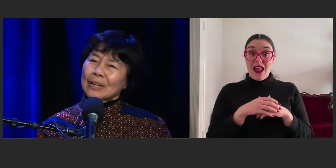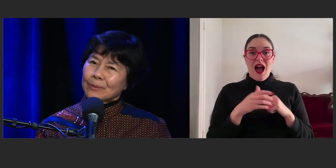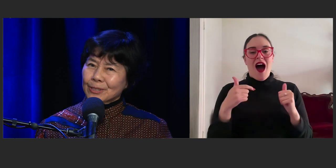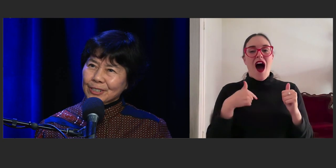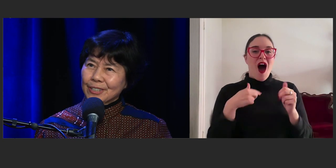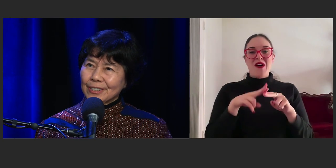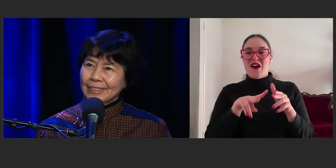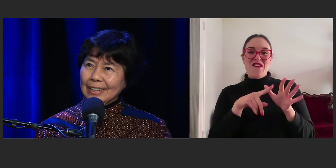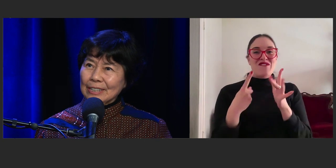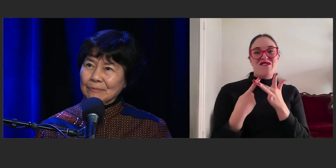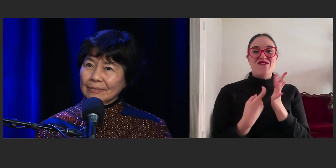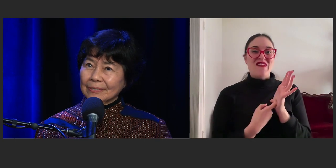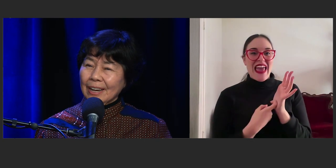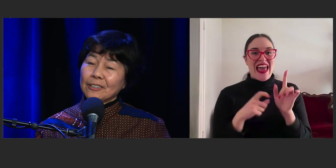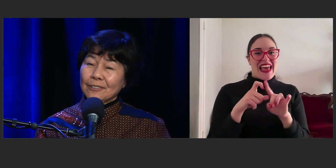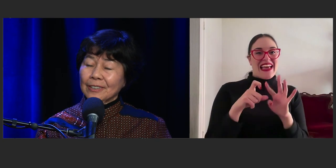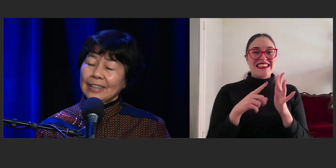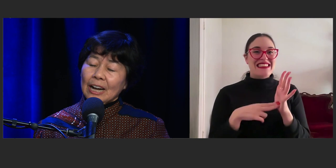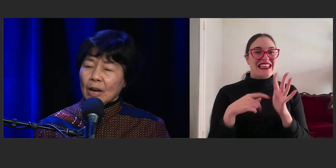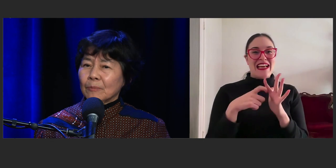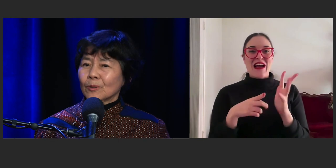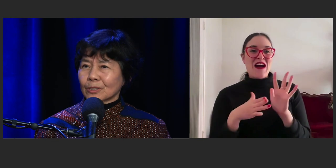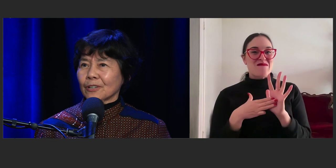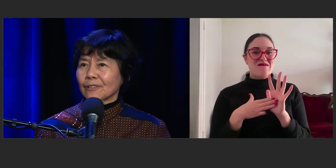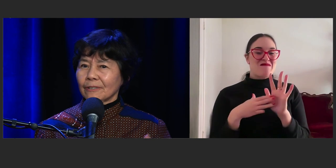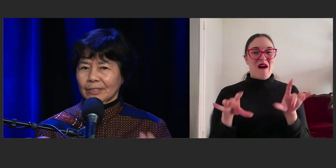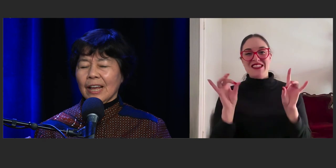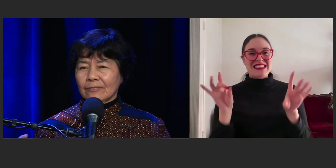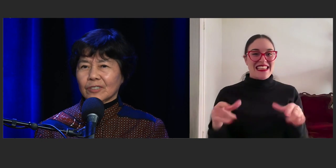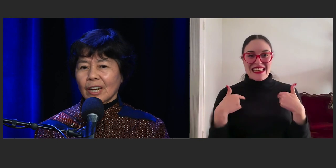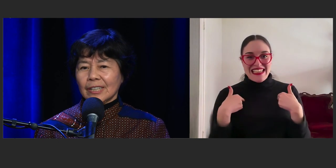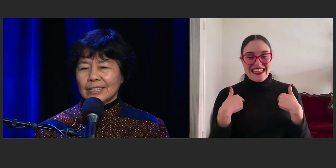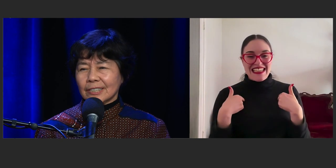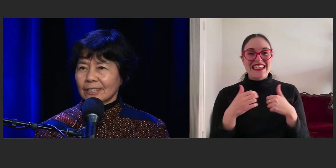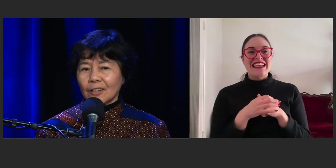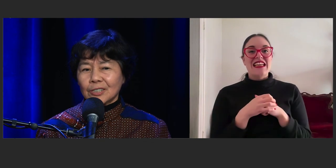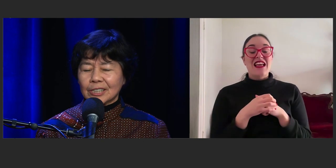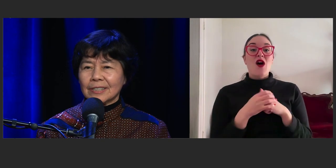but I'm also, I know I'm also have Chinese culture